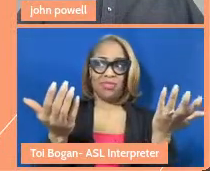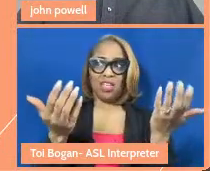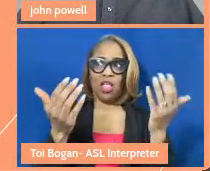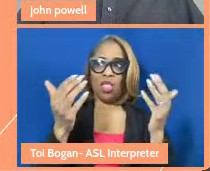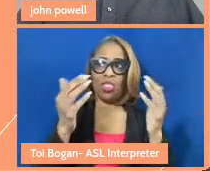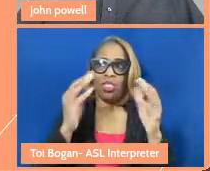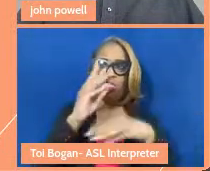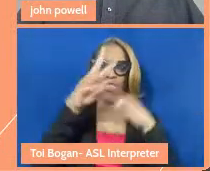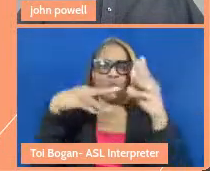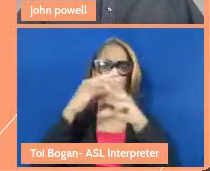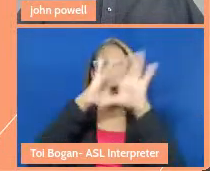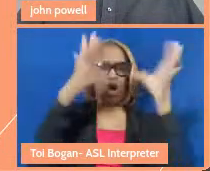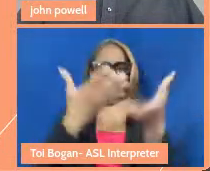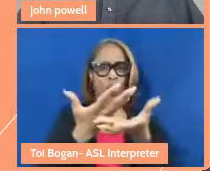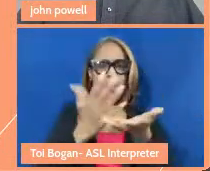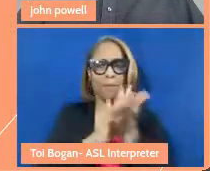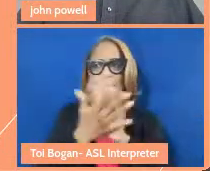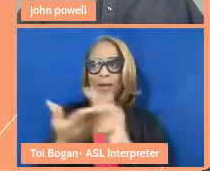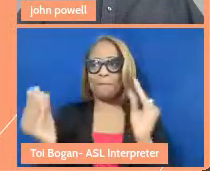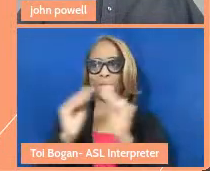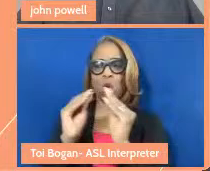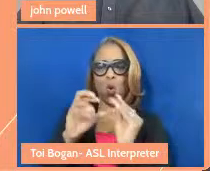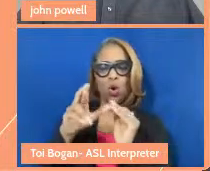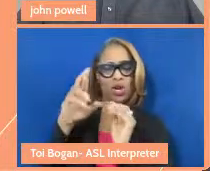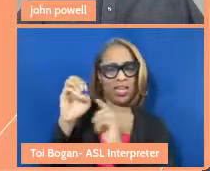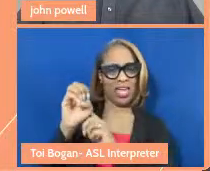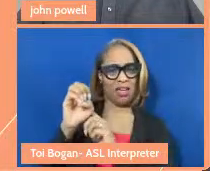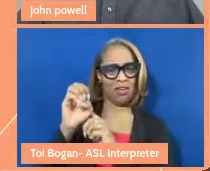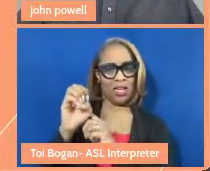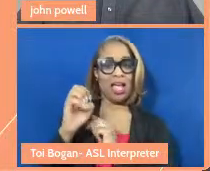And I think that the two are very connected. One of the things that I've really